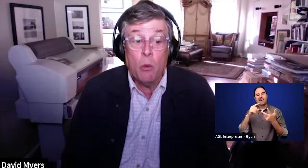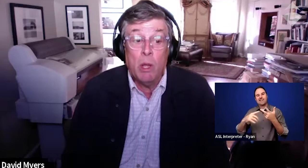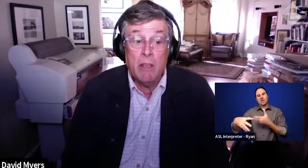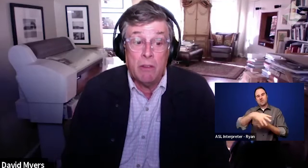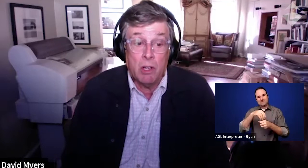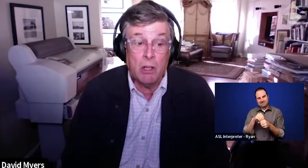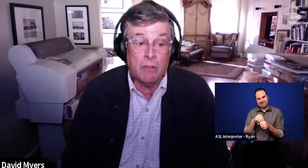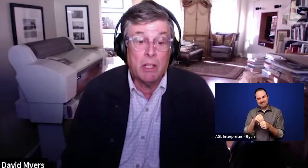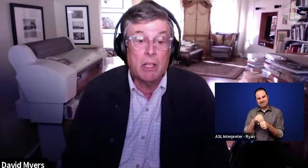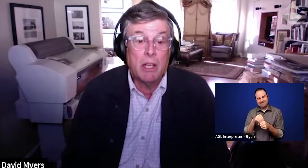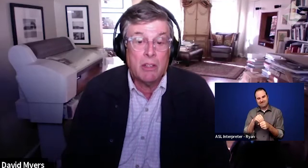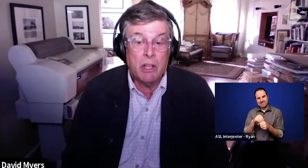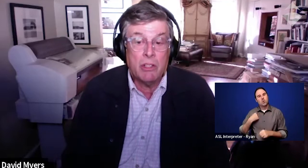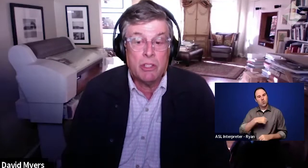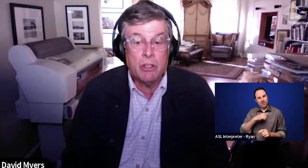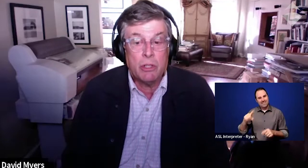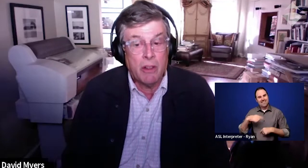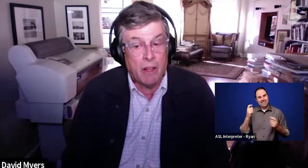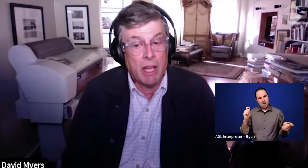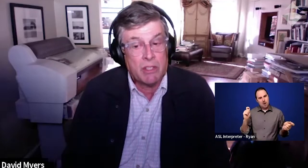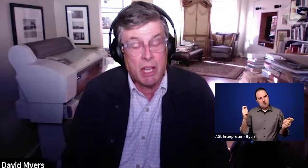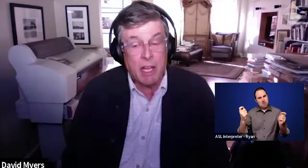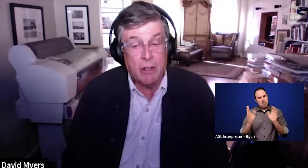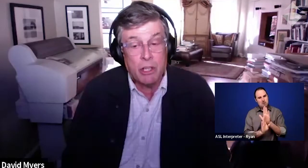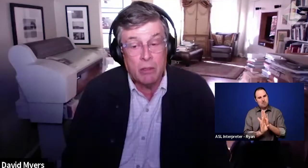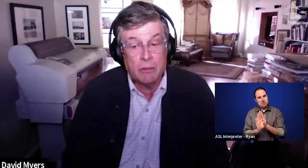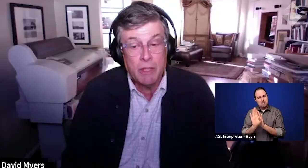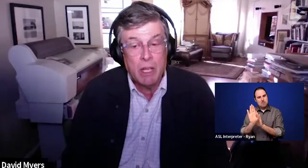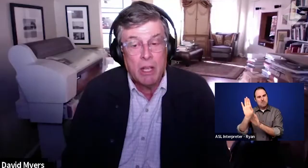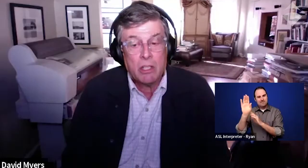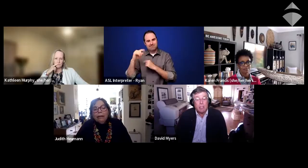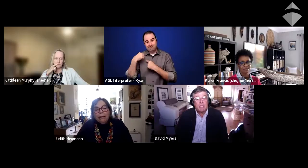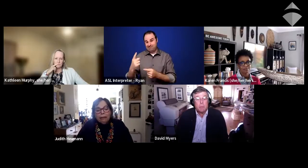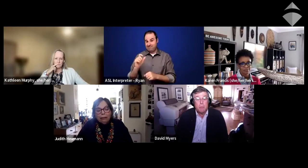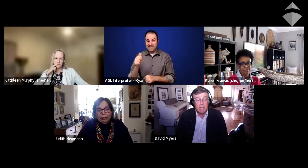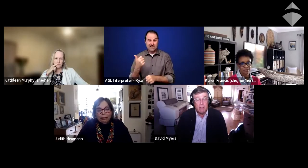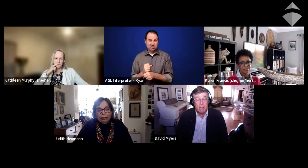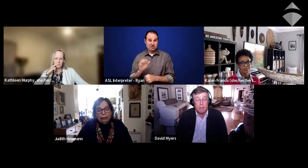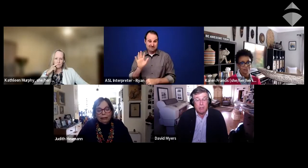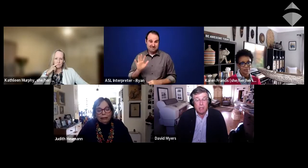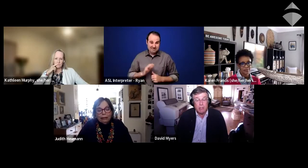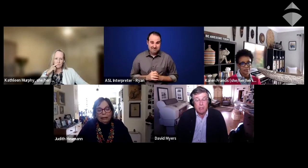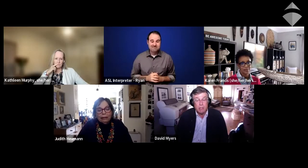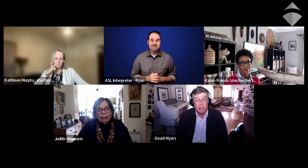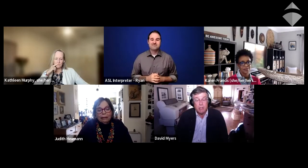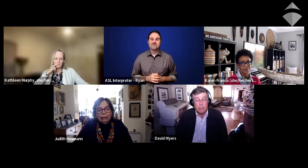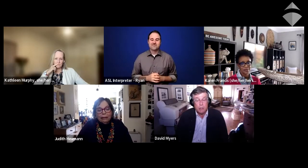how we've evolved as an institution in the last decade or so, so let's begin the conversation.